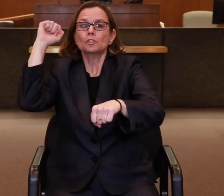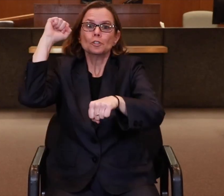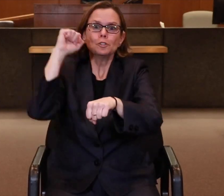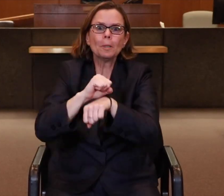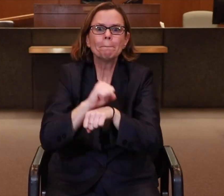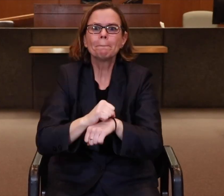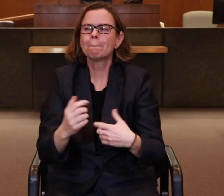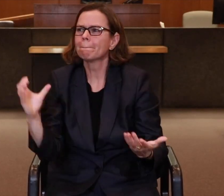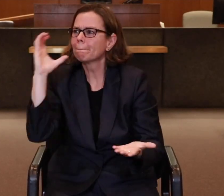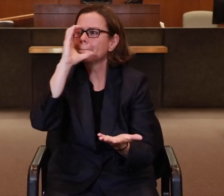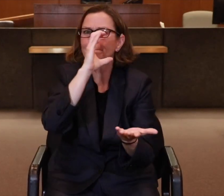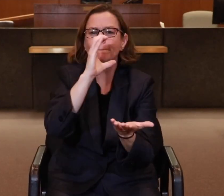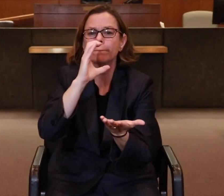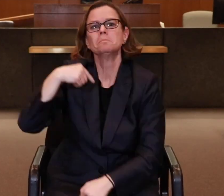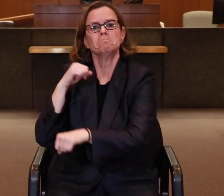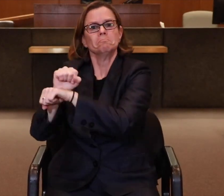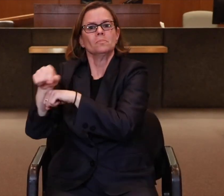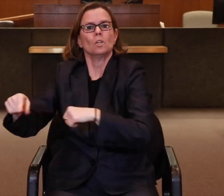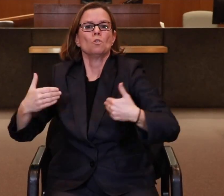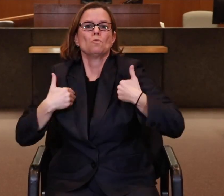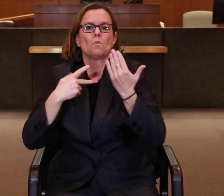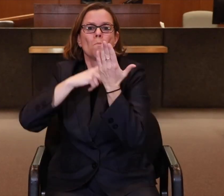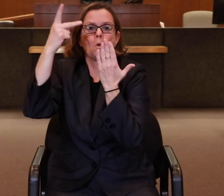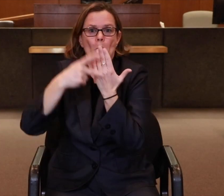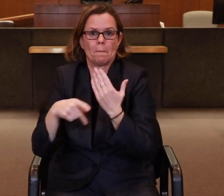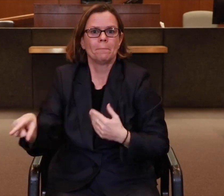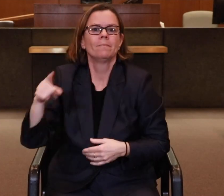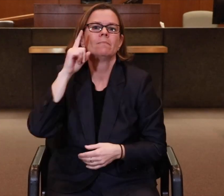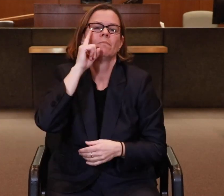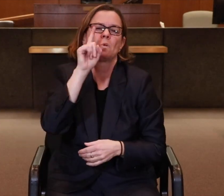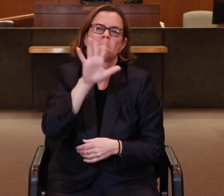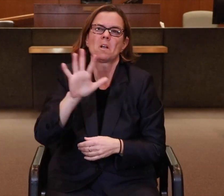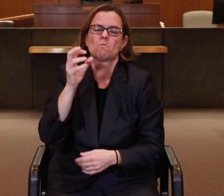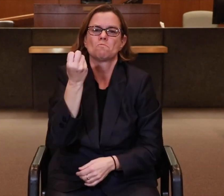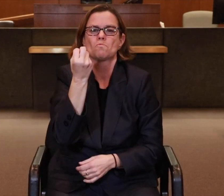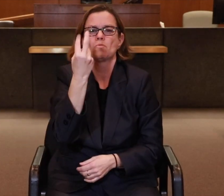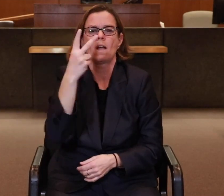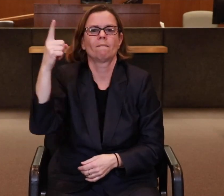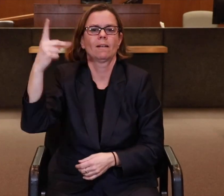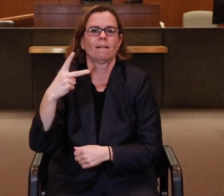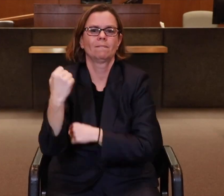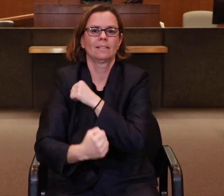I found a job working for a youth program and did so for about 12 and a half years.